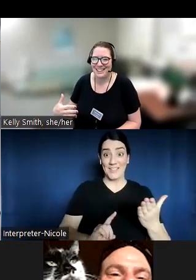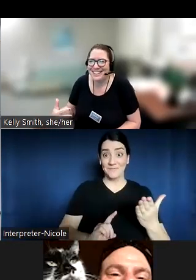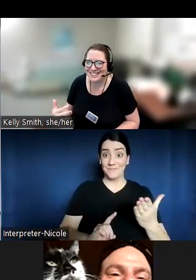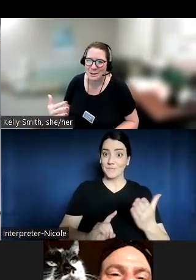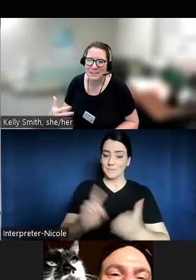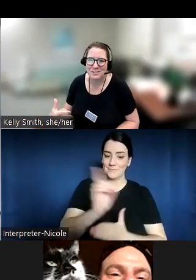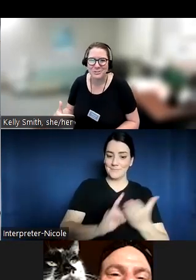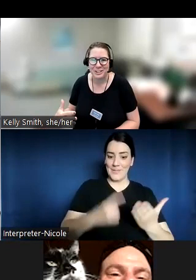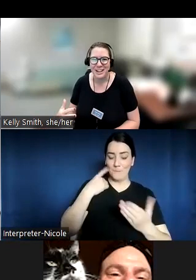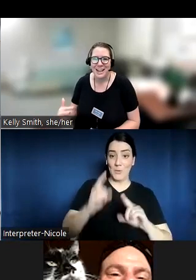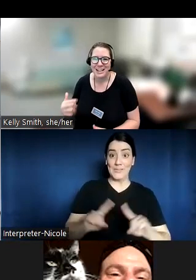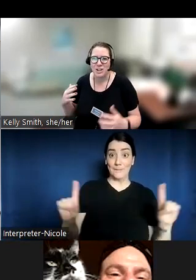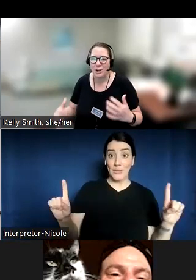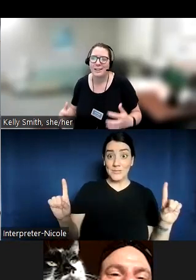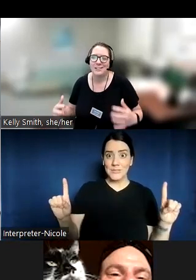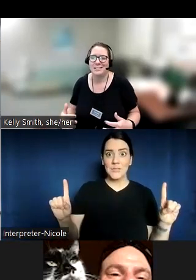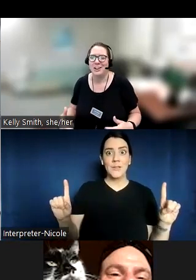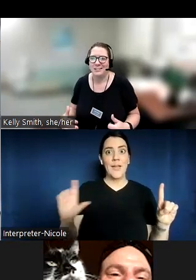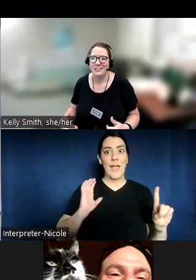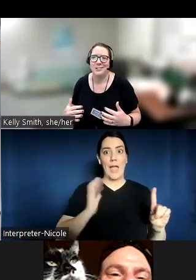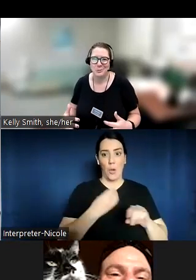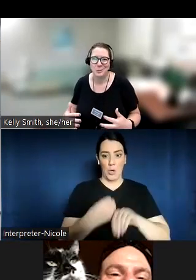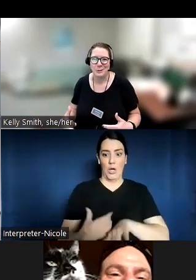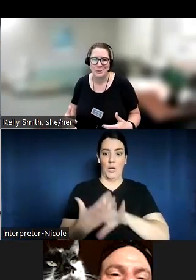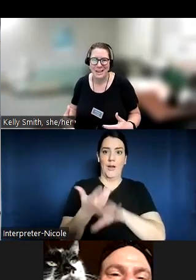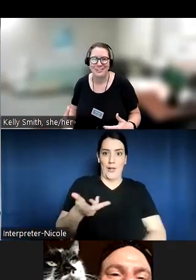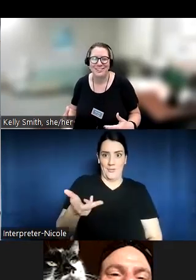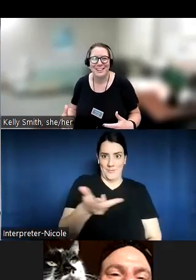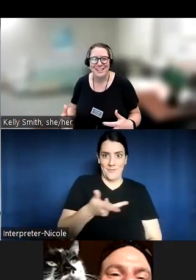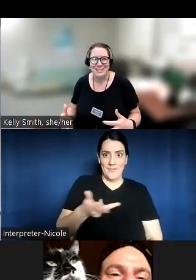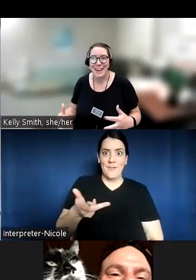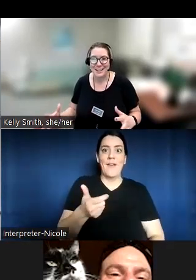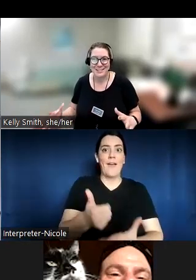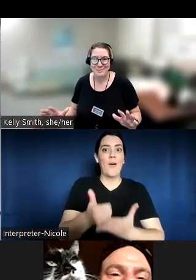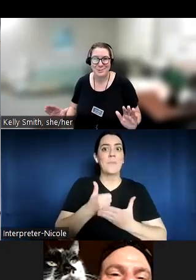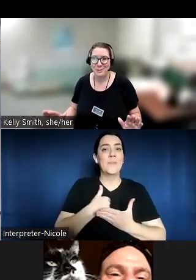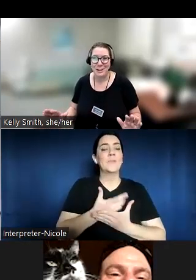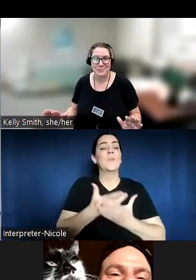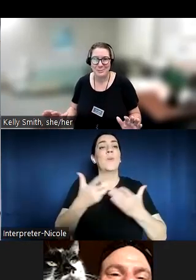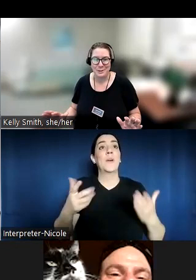because I'm an introvert and talking constantly all day long just really wears me out. So that actually was great for me.